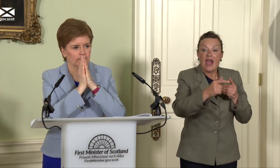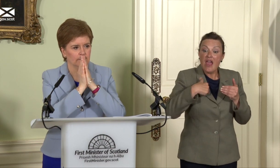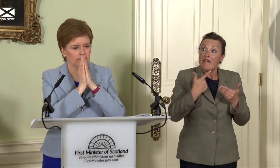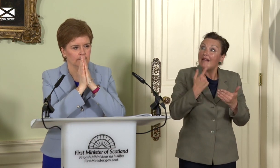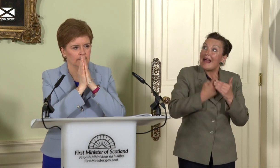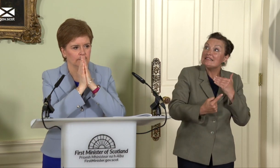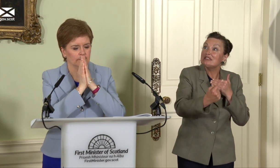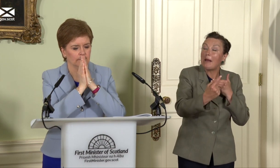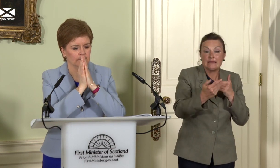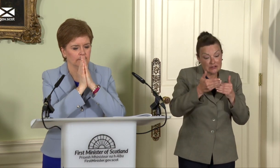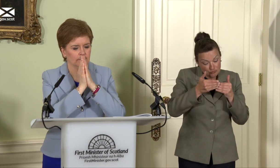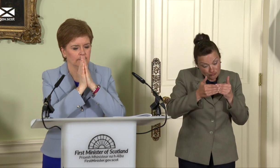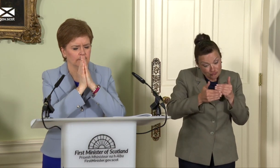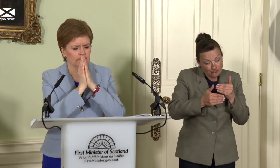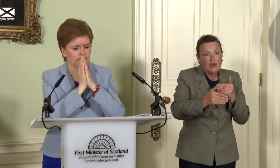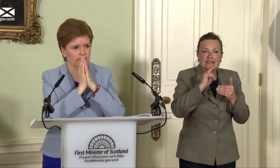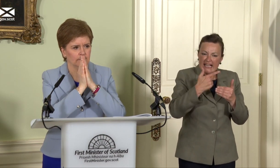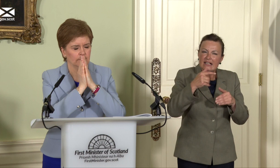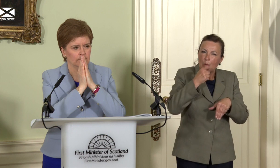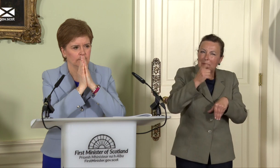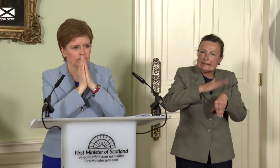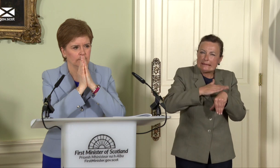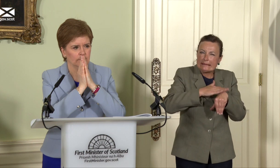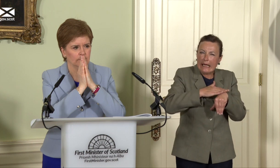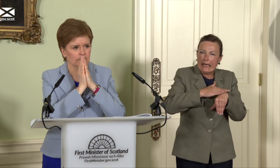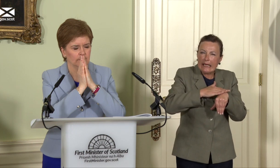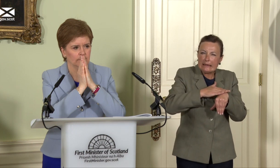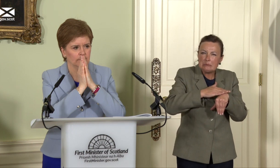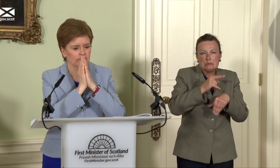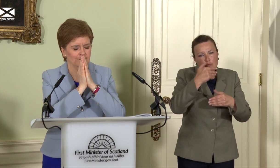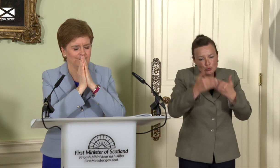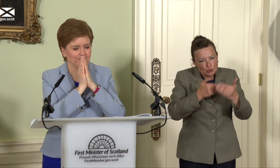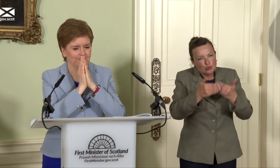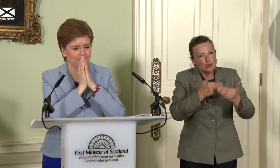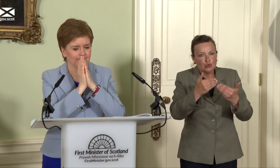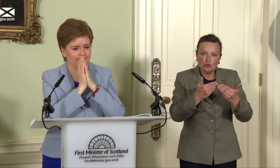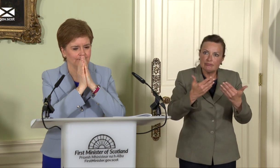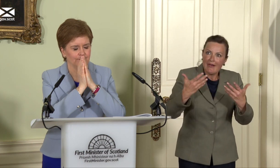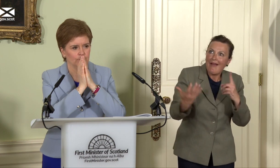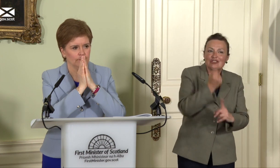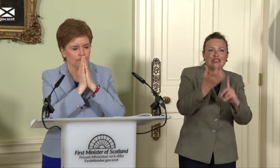not tempting then to try and squeeze a little bit more out of the oil and gas before you rush into,